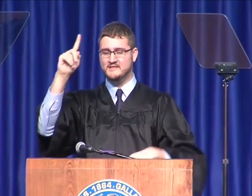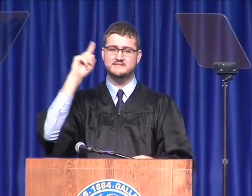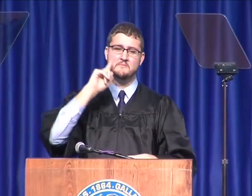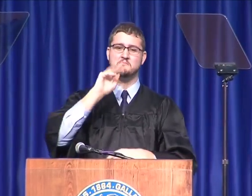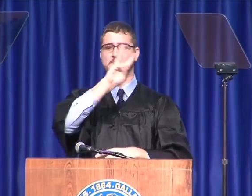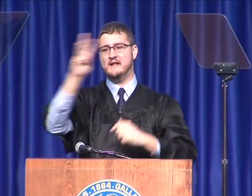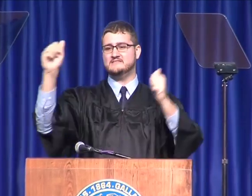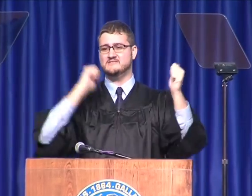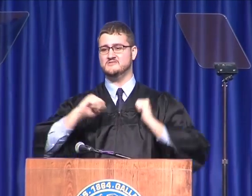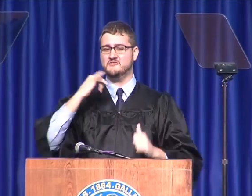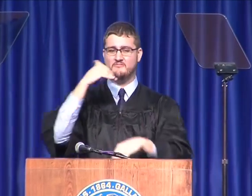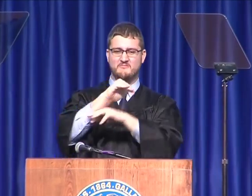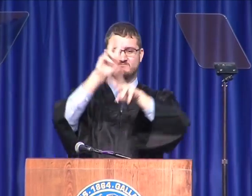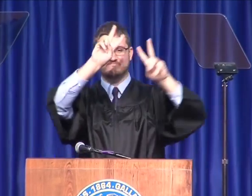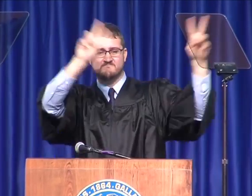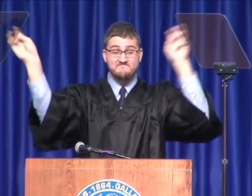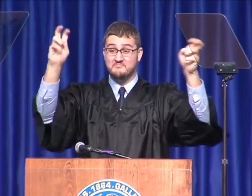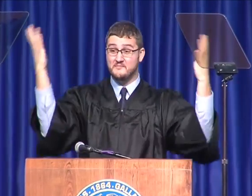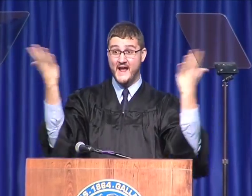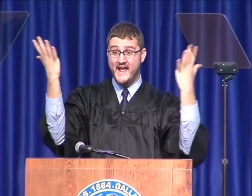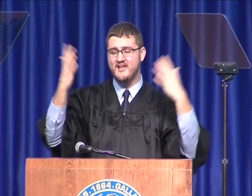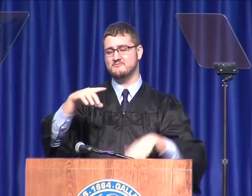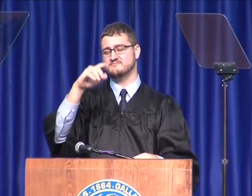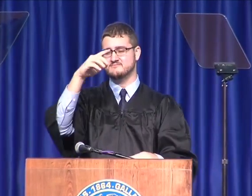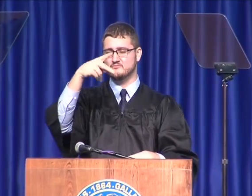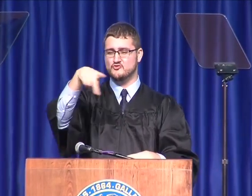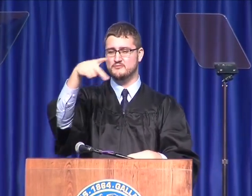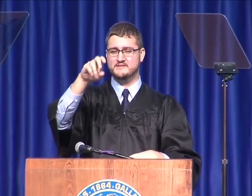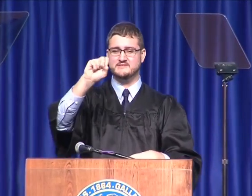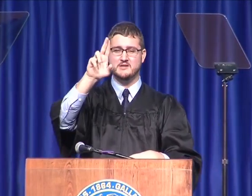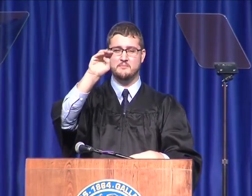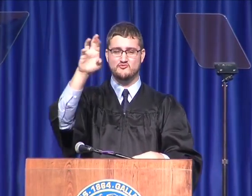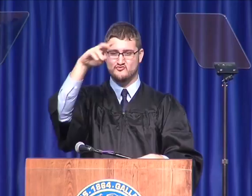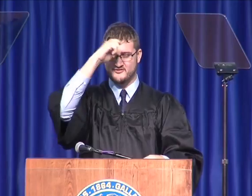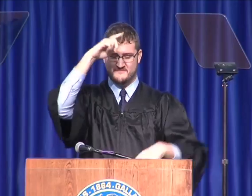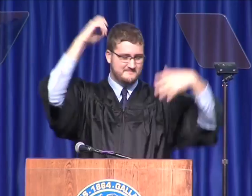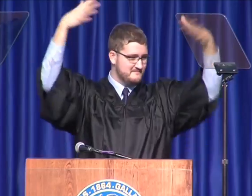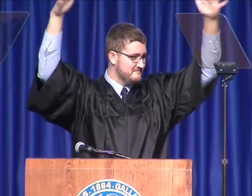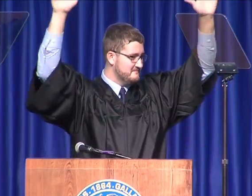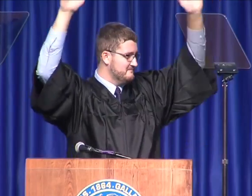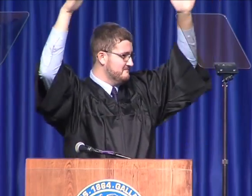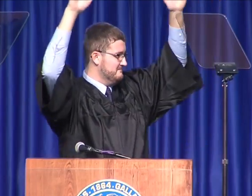[Trevor] We are proud to have and to thank the entire cast for coming here today to perform with us.